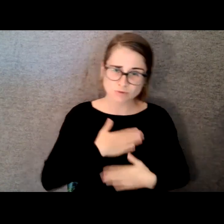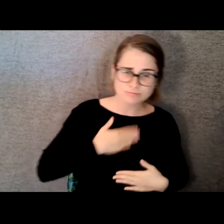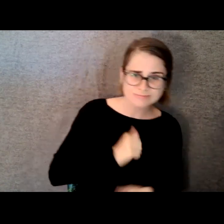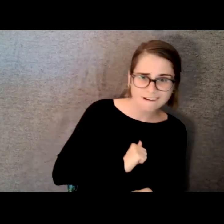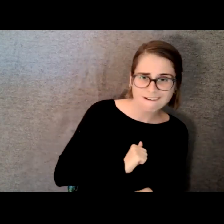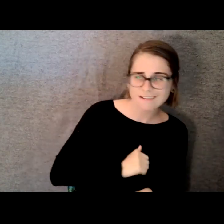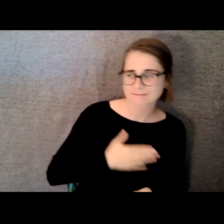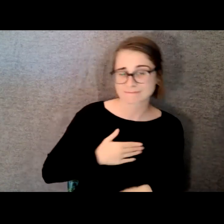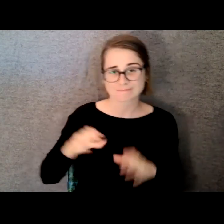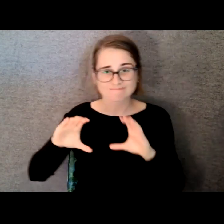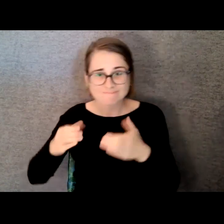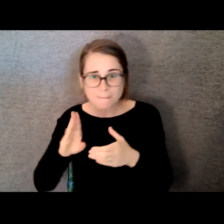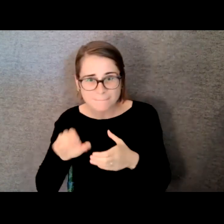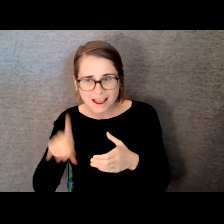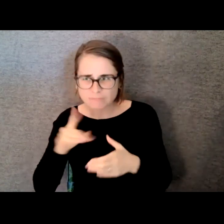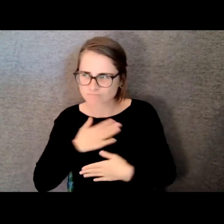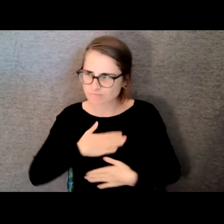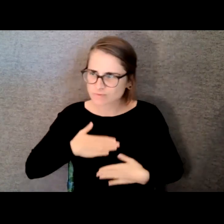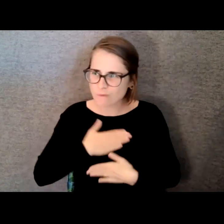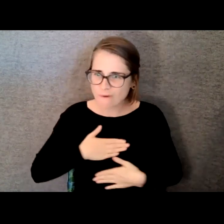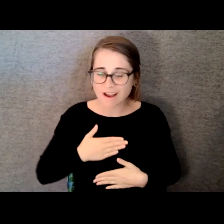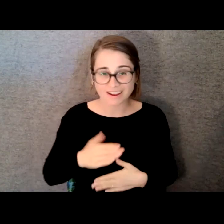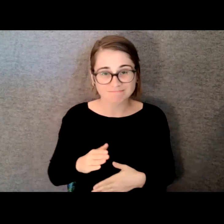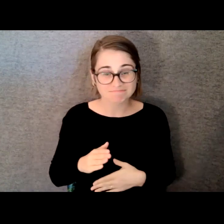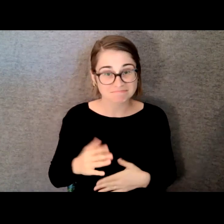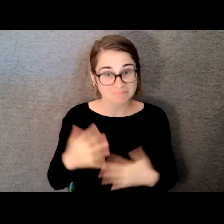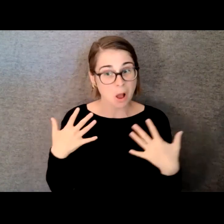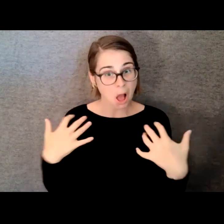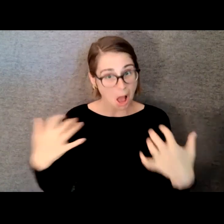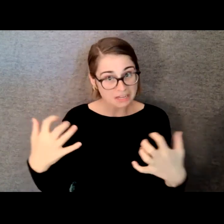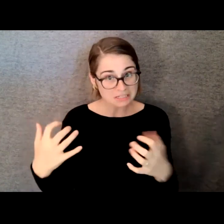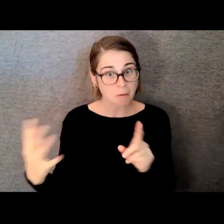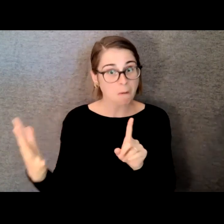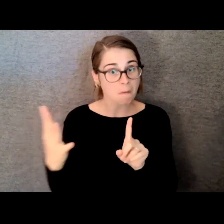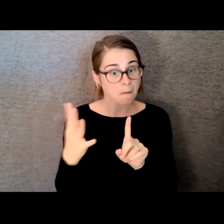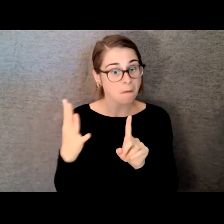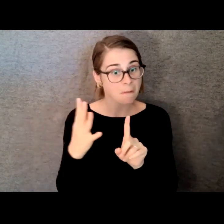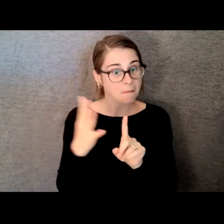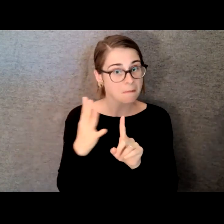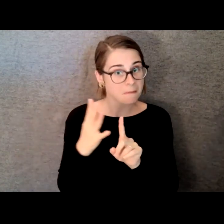And so at a certain point, the drummer, Craig and I -- the two of us were kind of the heart